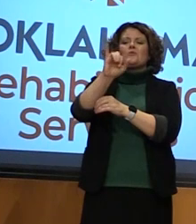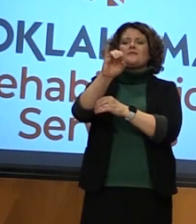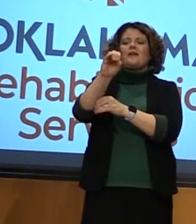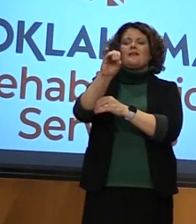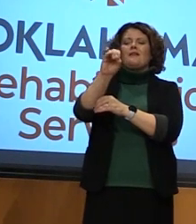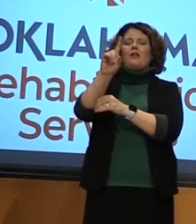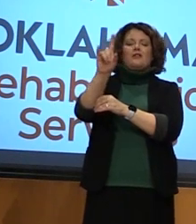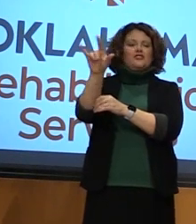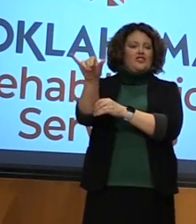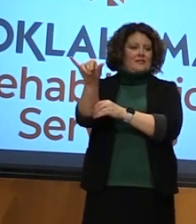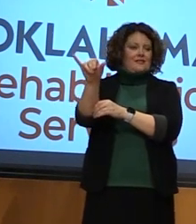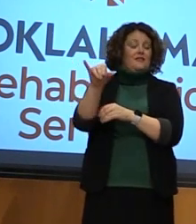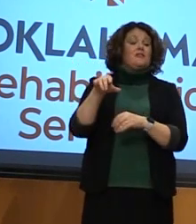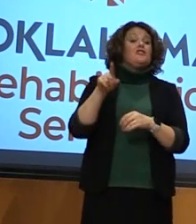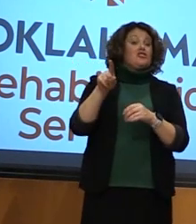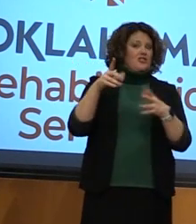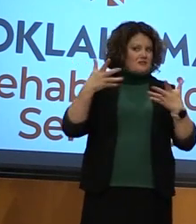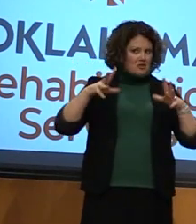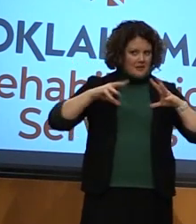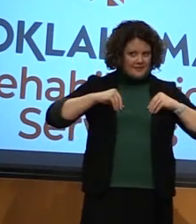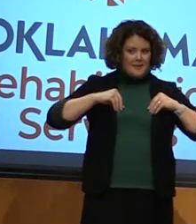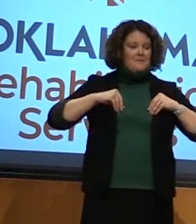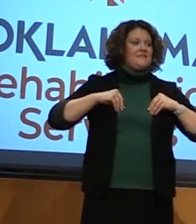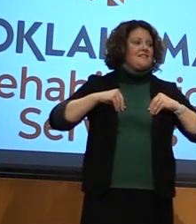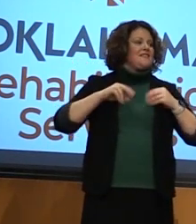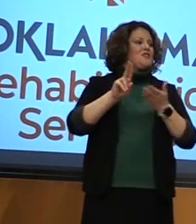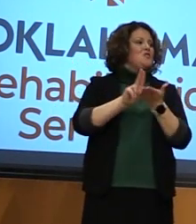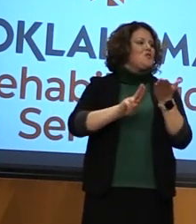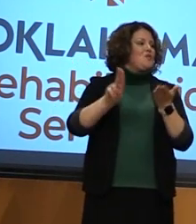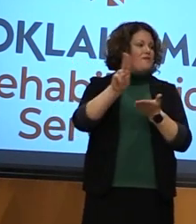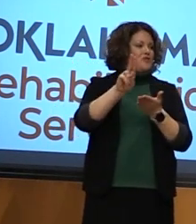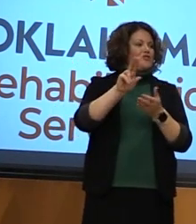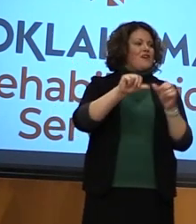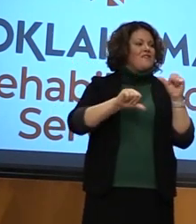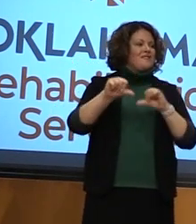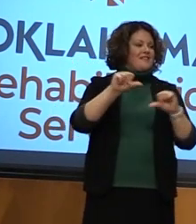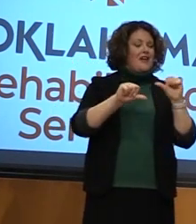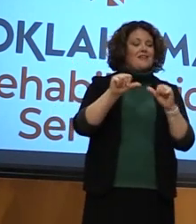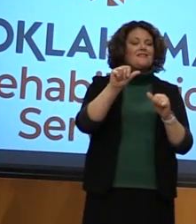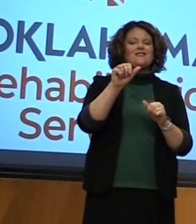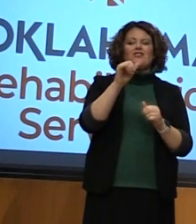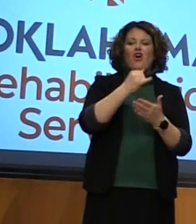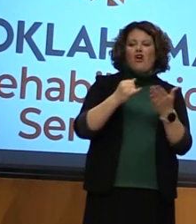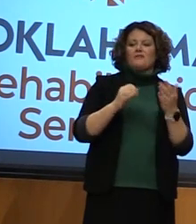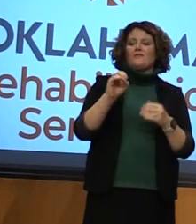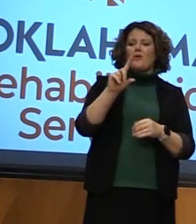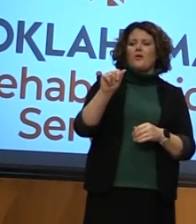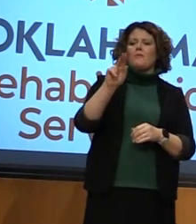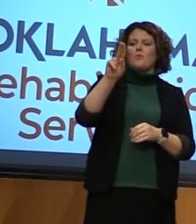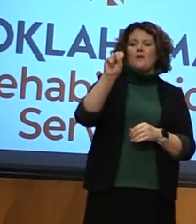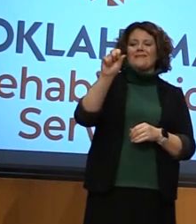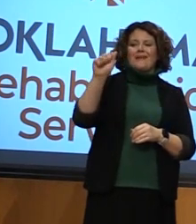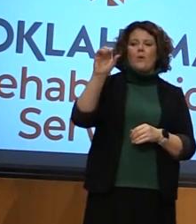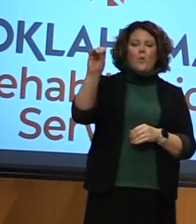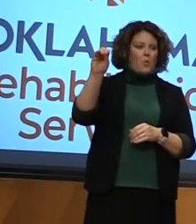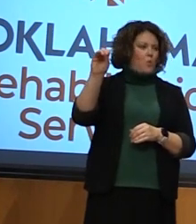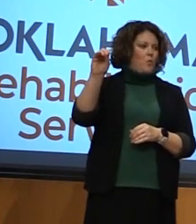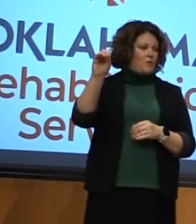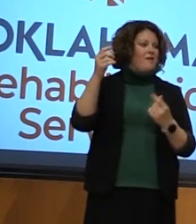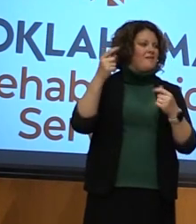She has been accepted at the University of Science and Arts of Oklahoma in Chickasha. Her goal